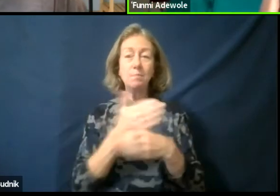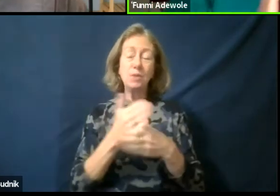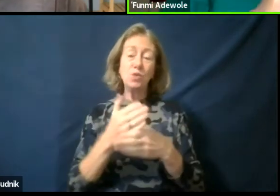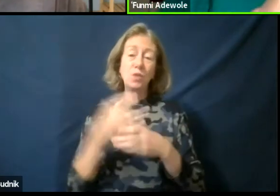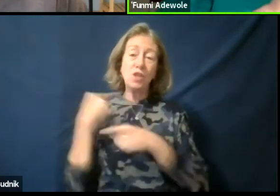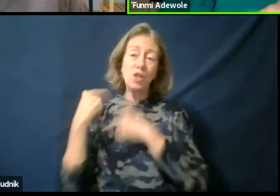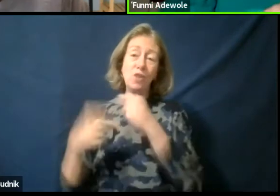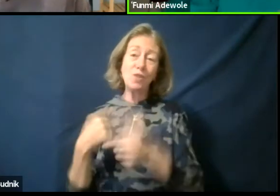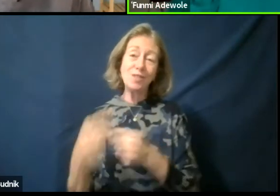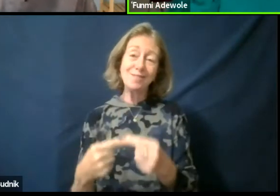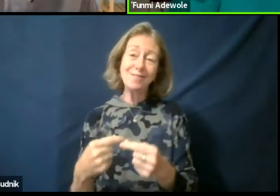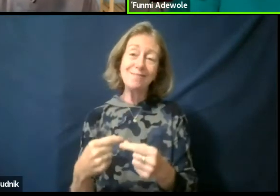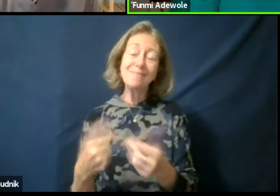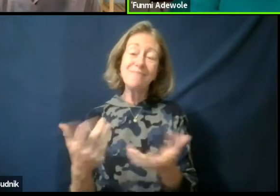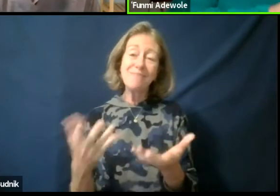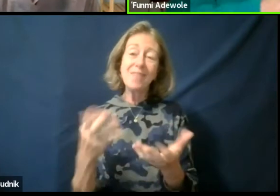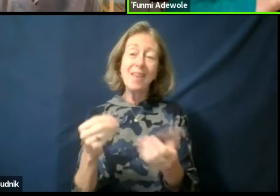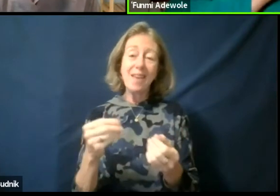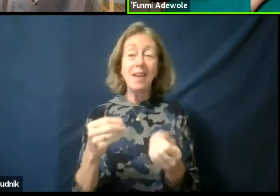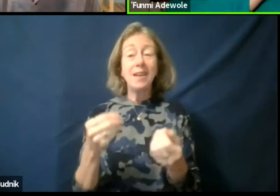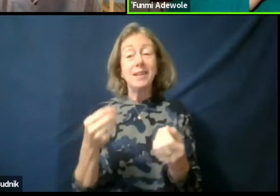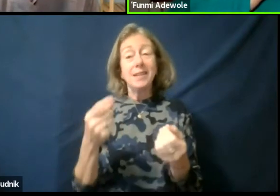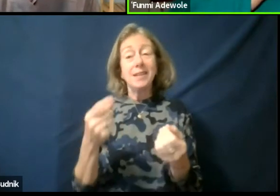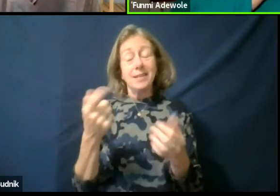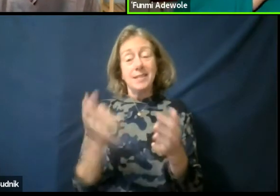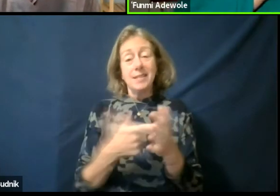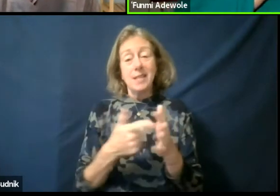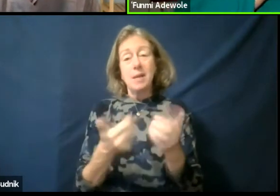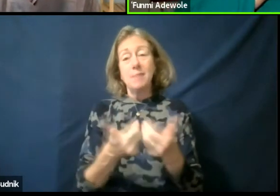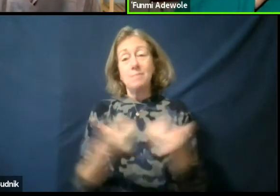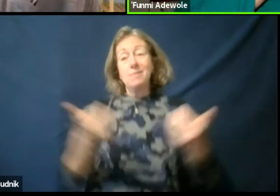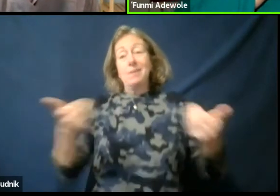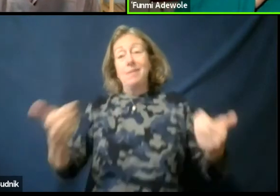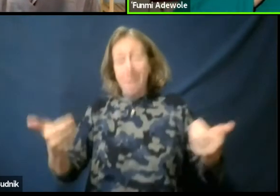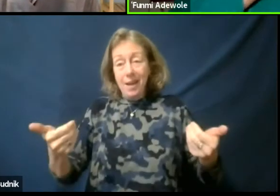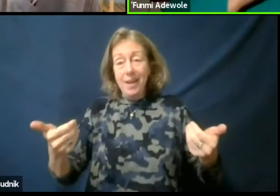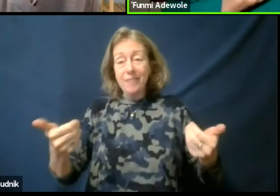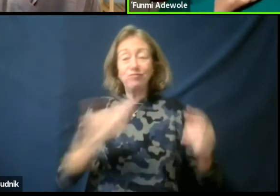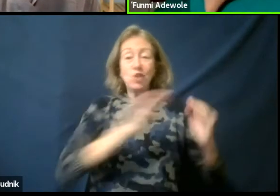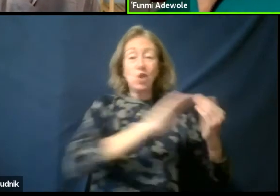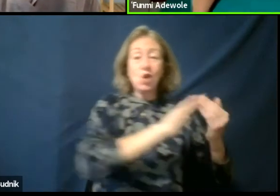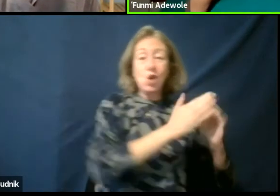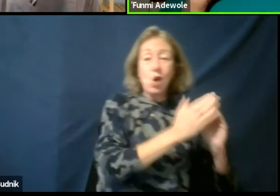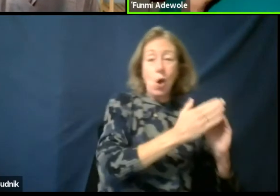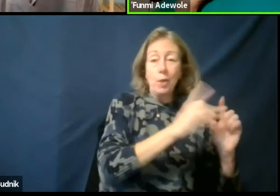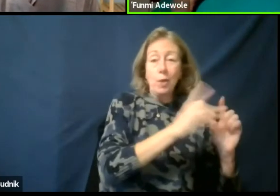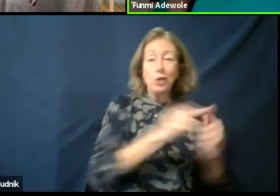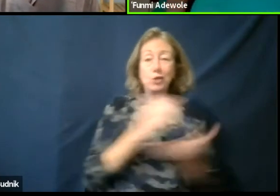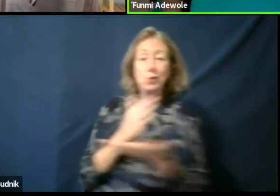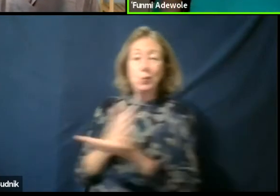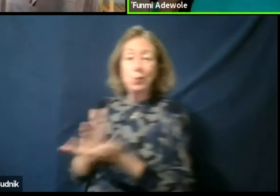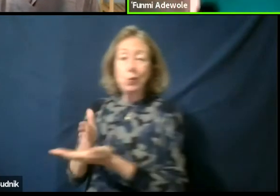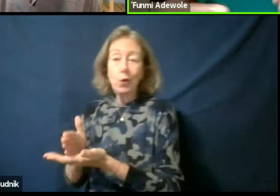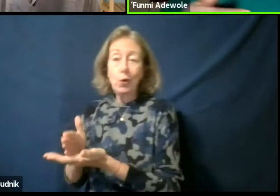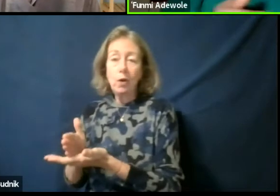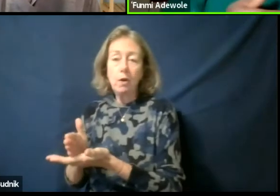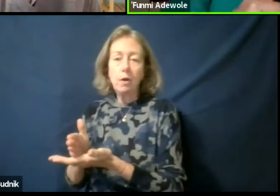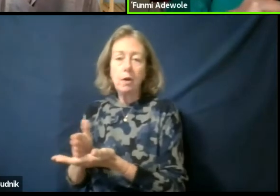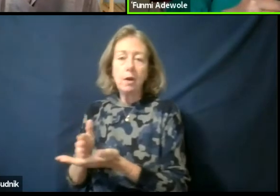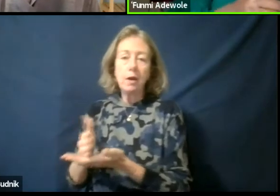And the big divide sometimes urban to rural. I mean when I travel sometimes from Lagos to Ife,